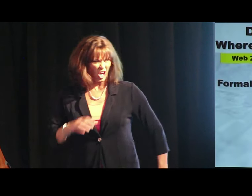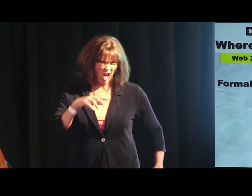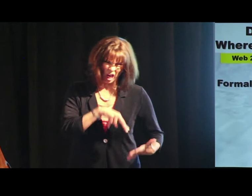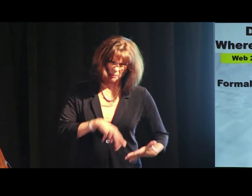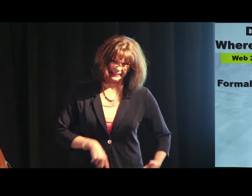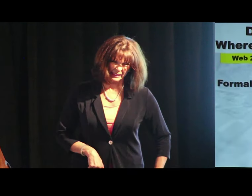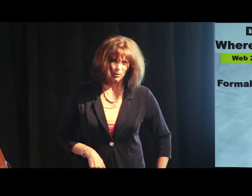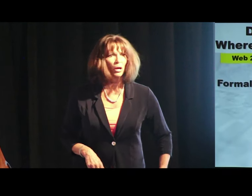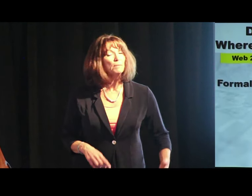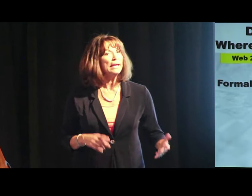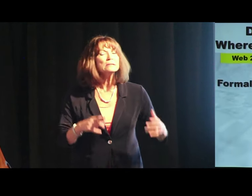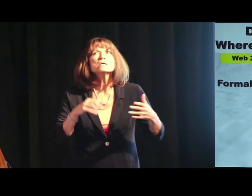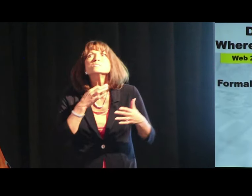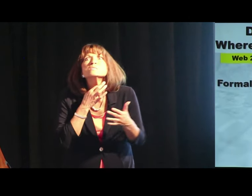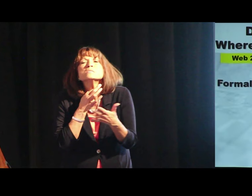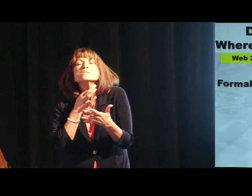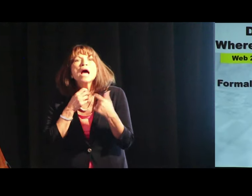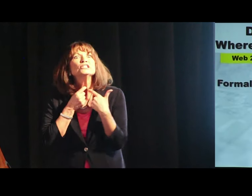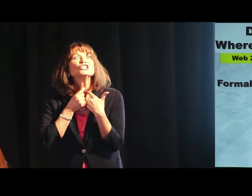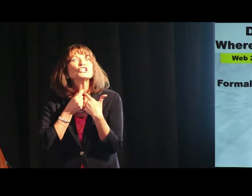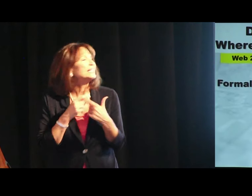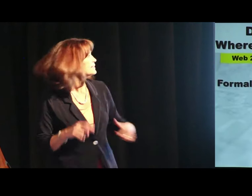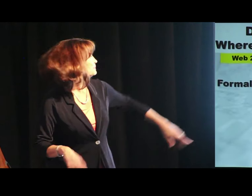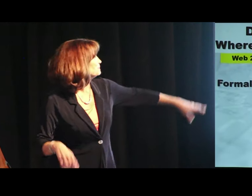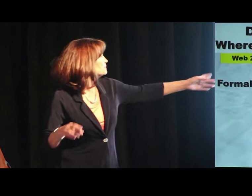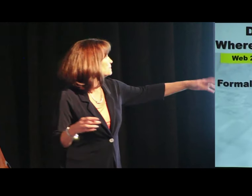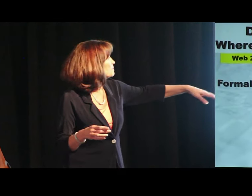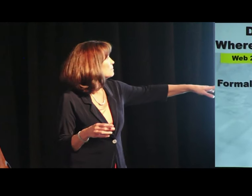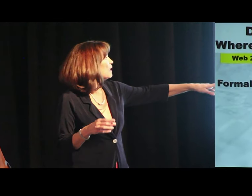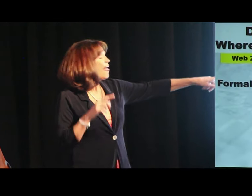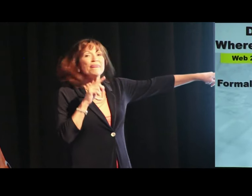look up Sybil, but he's curious. He's curious.